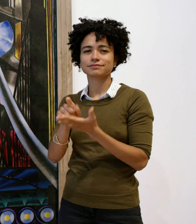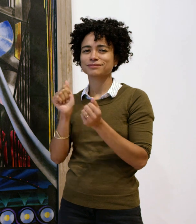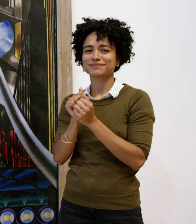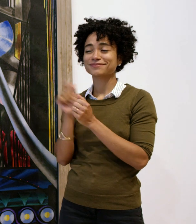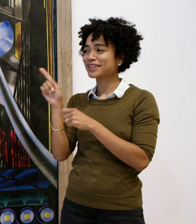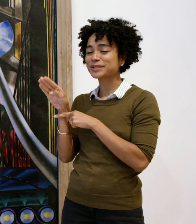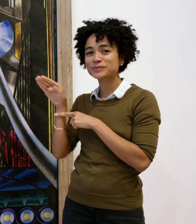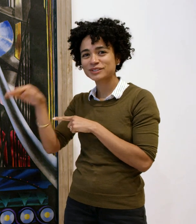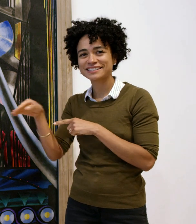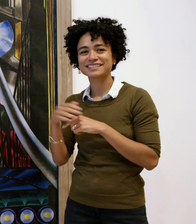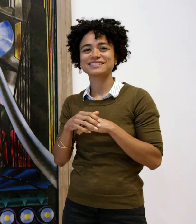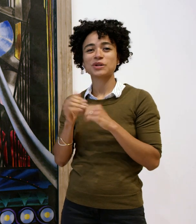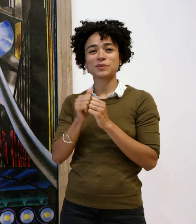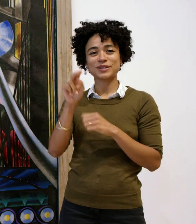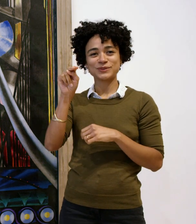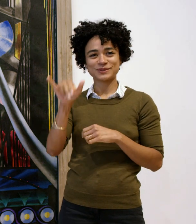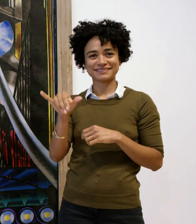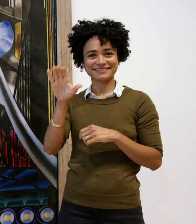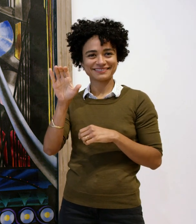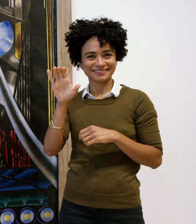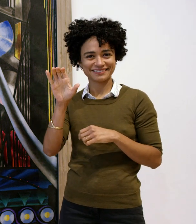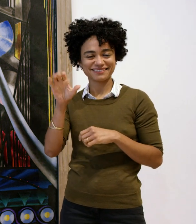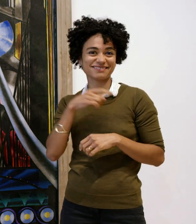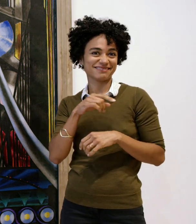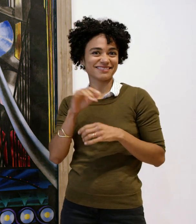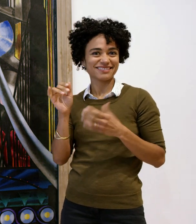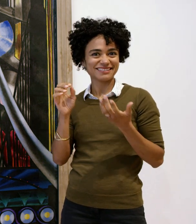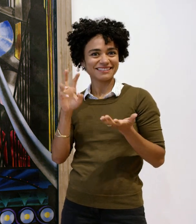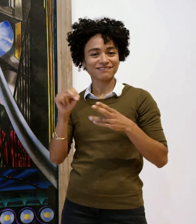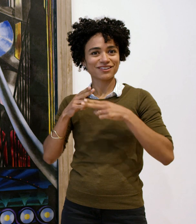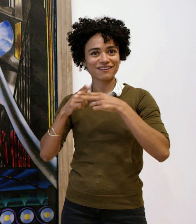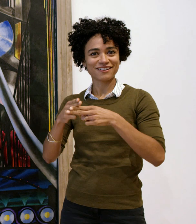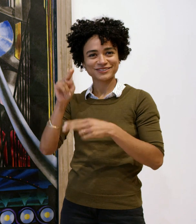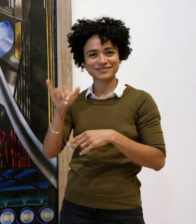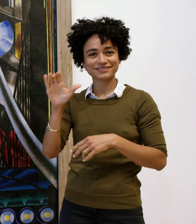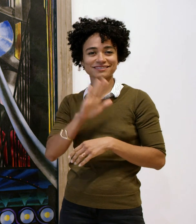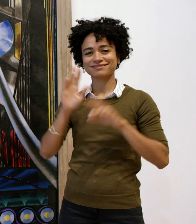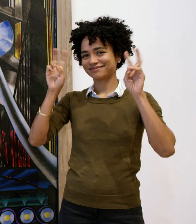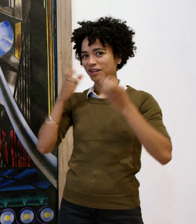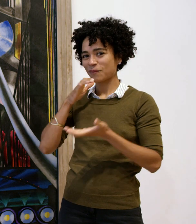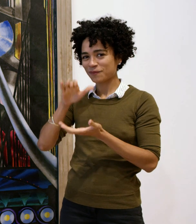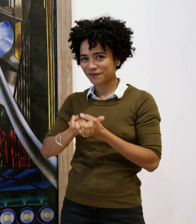with the bridge and New York City. He even called the city his “wife.” He fell in love